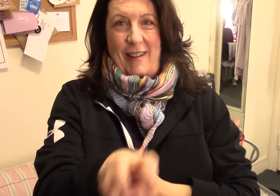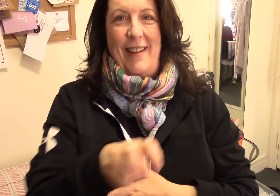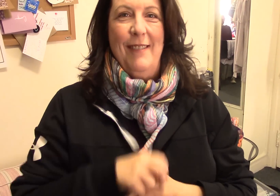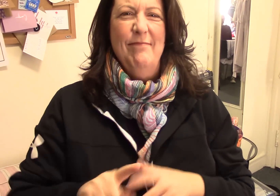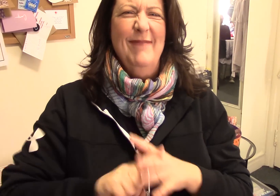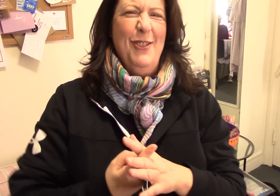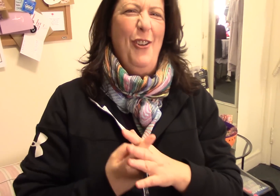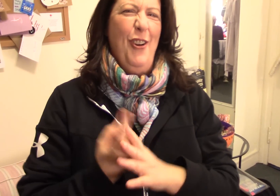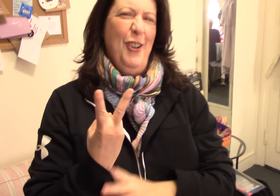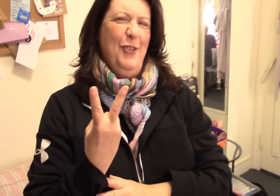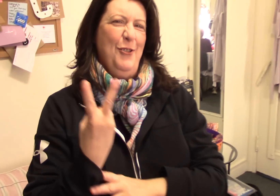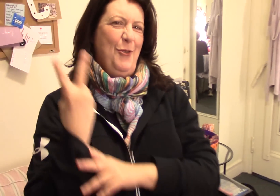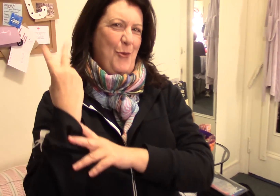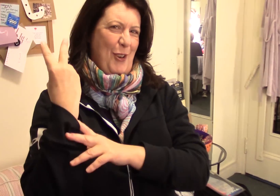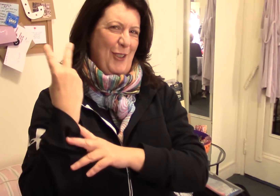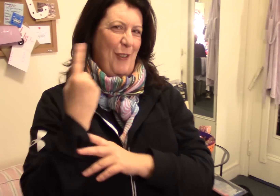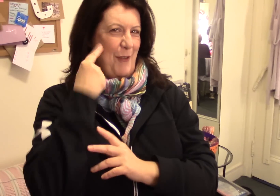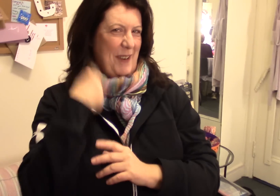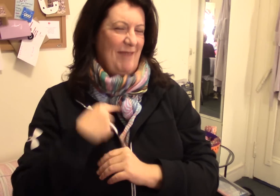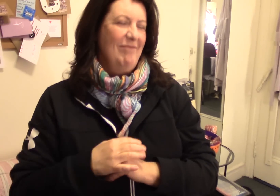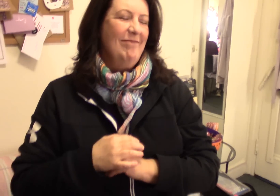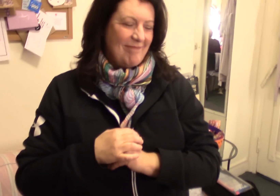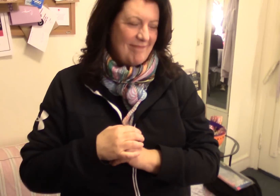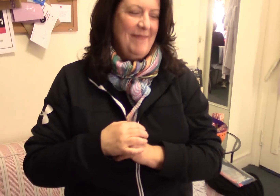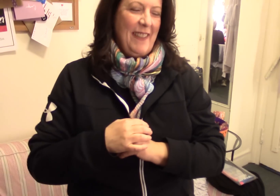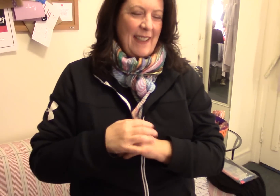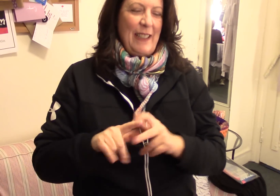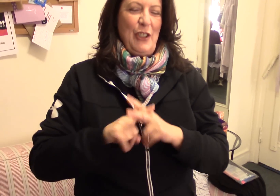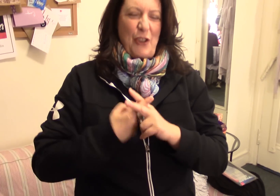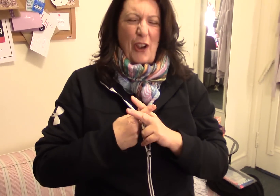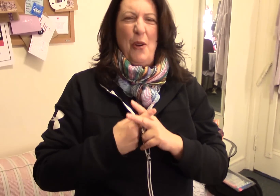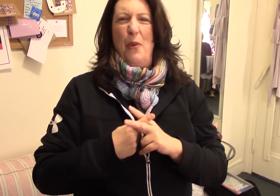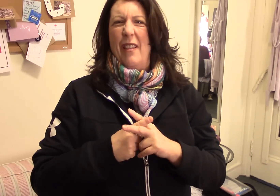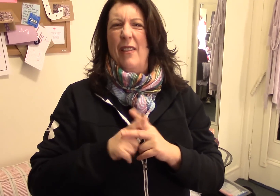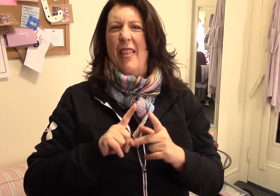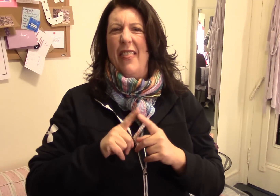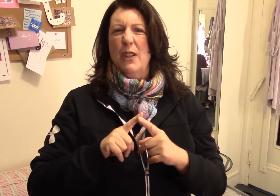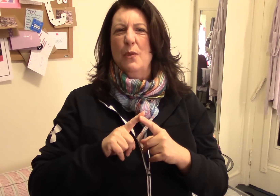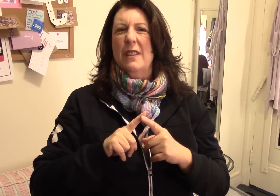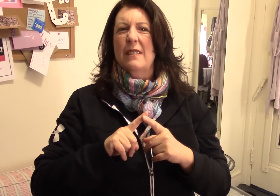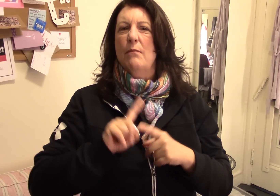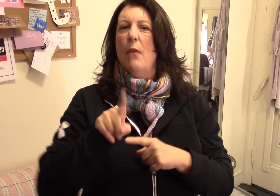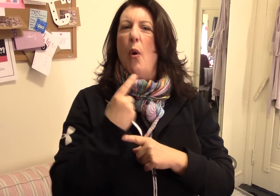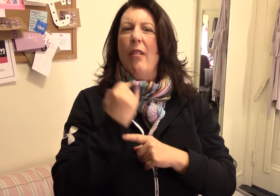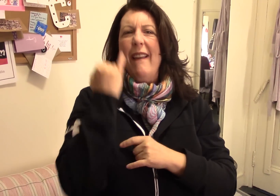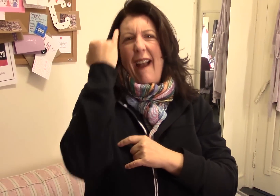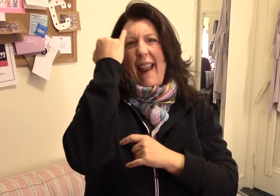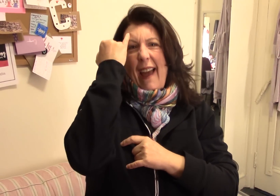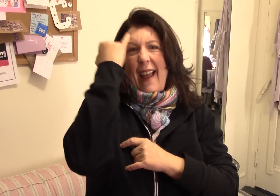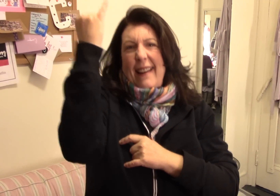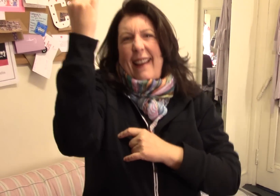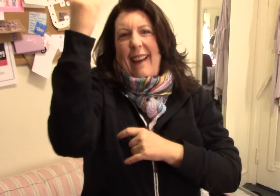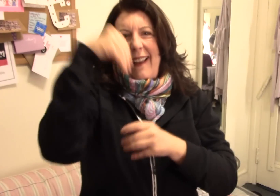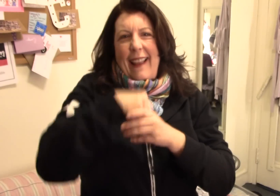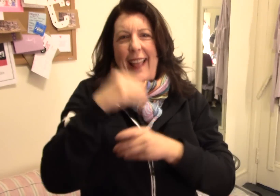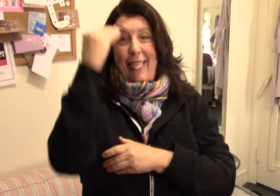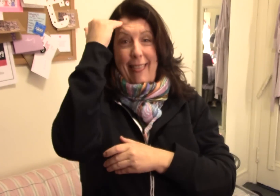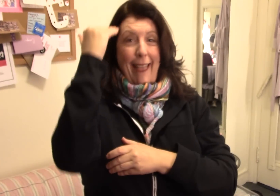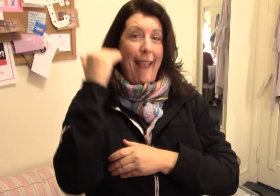this journey started two years ago for me, it started with this idea in